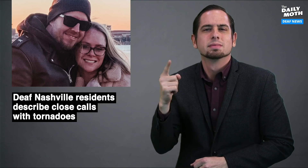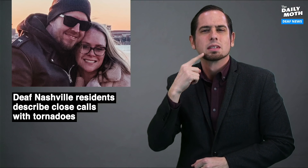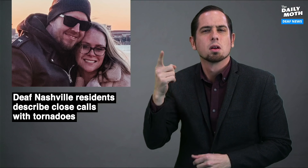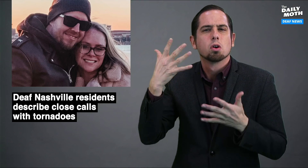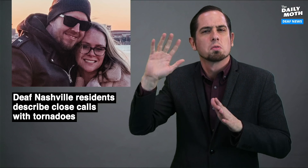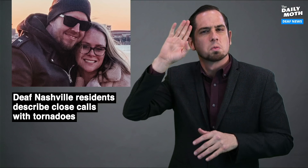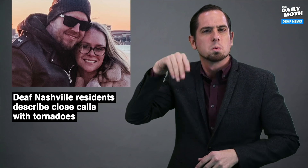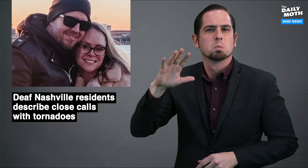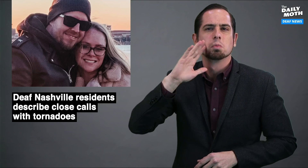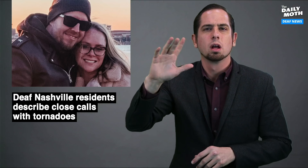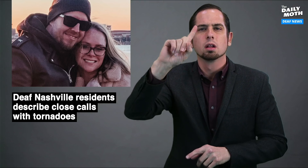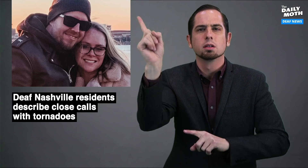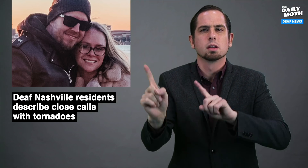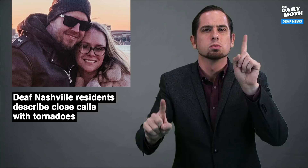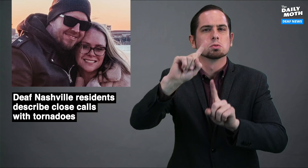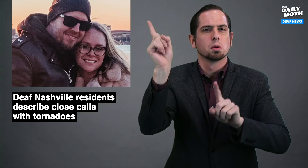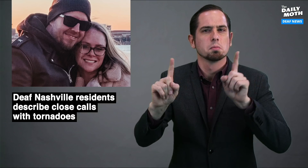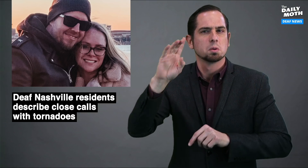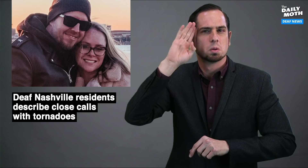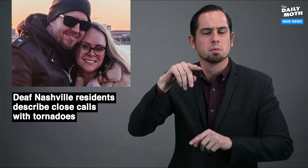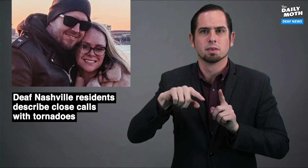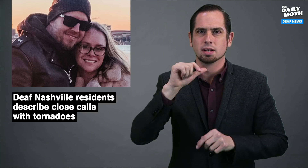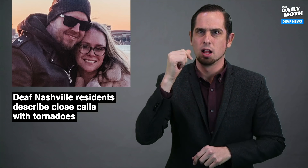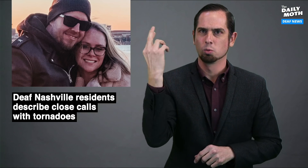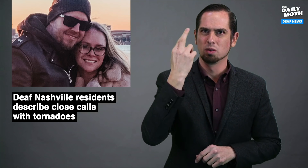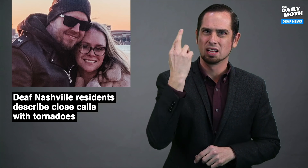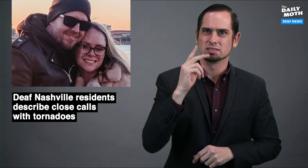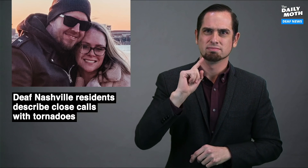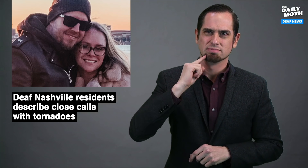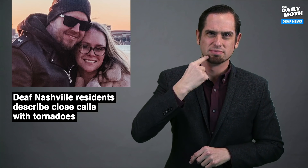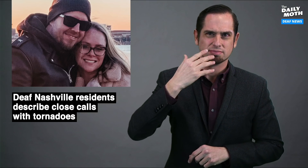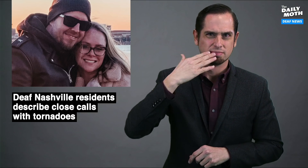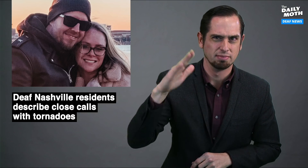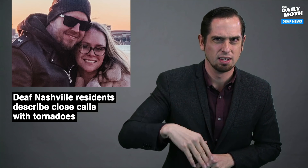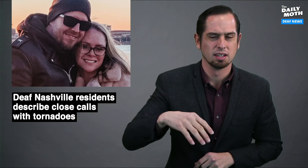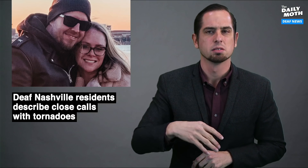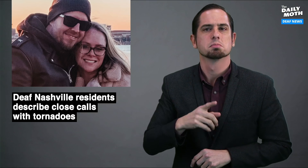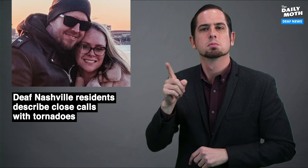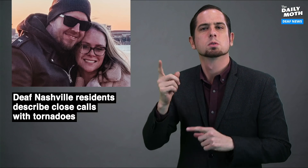She said she knew there would be a thunderstorm, but did not realize how bad it would be.